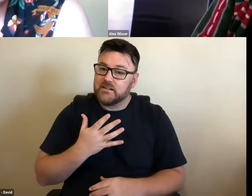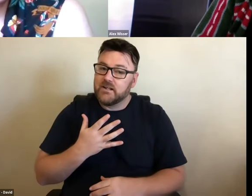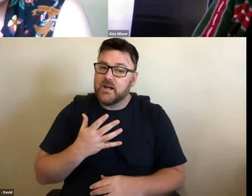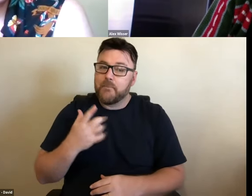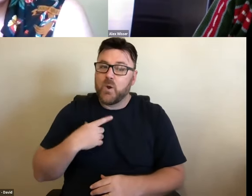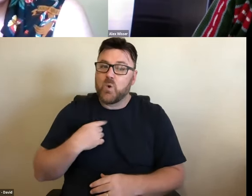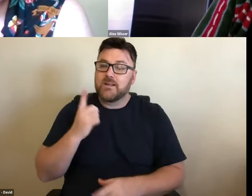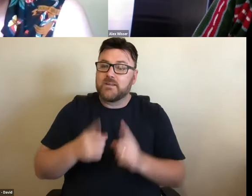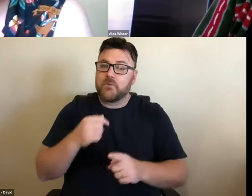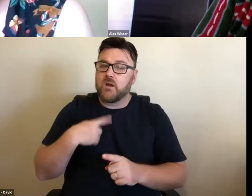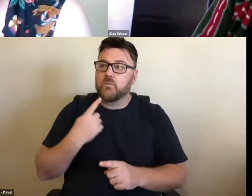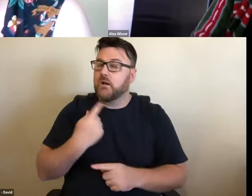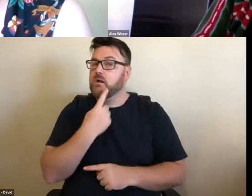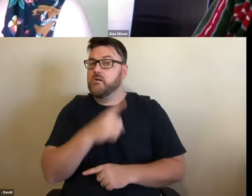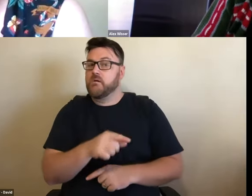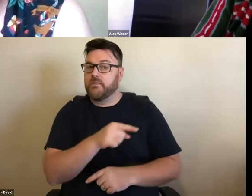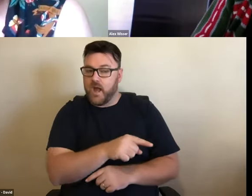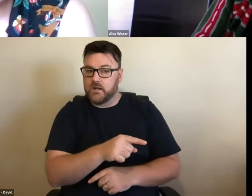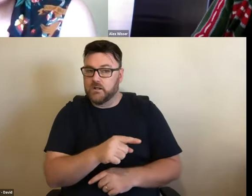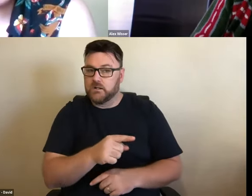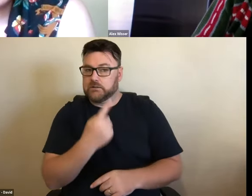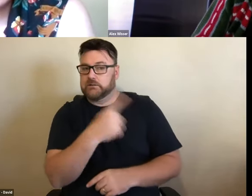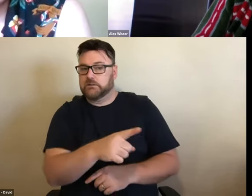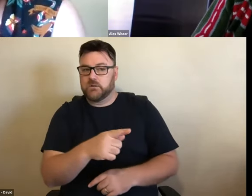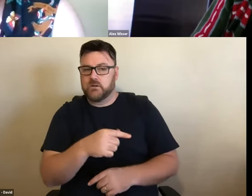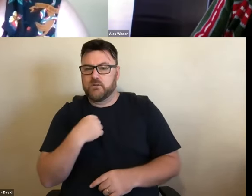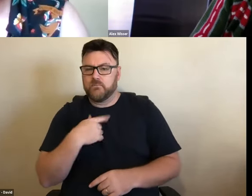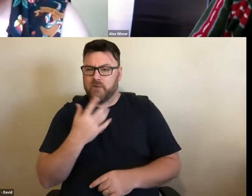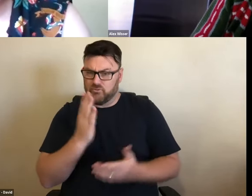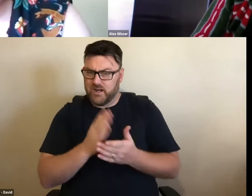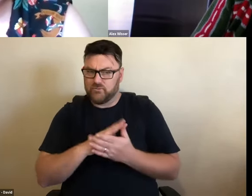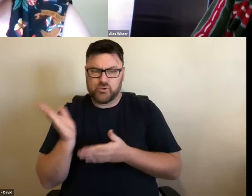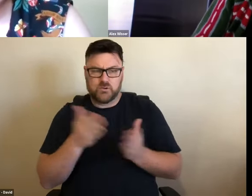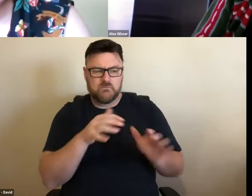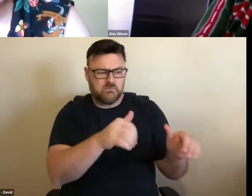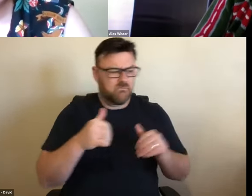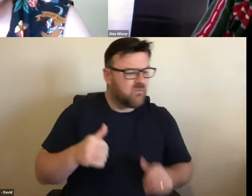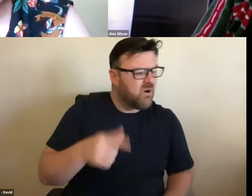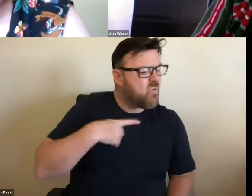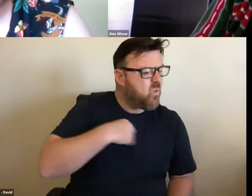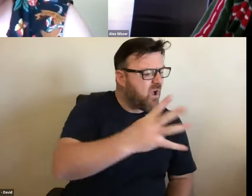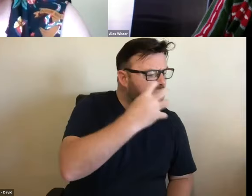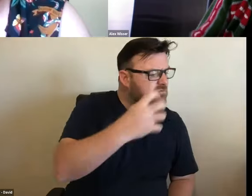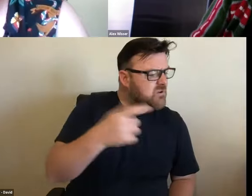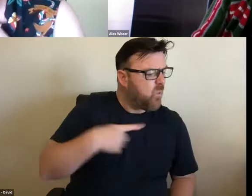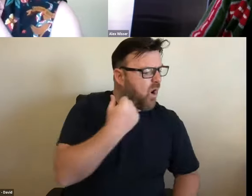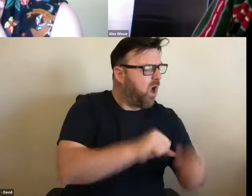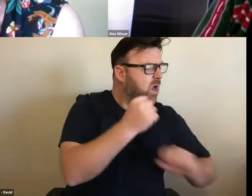turn our face from. Why are those people recesting, why are they so angry? Maybe you can't - you're not going to solve their life but maybe